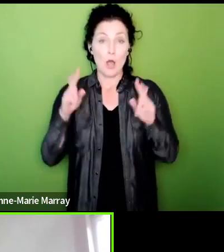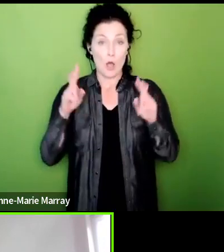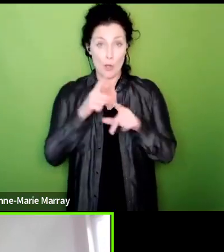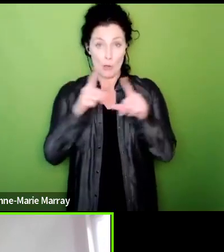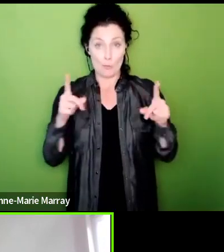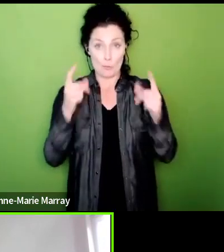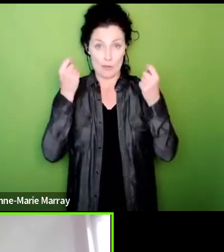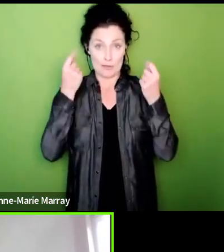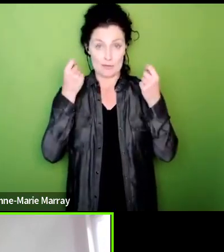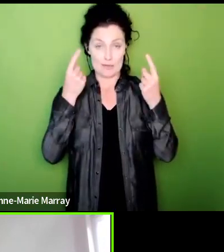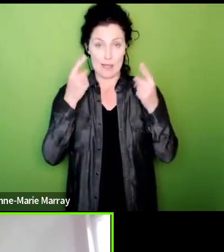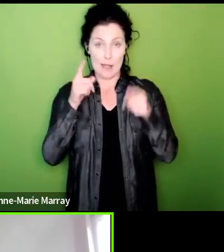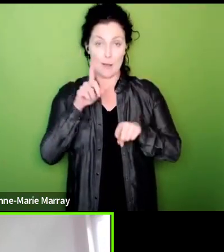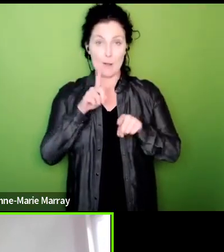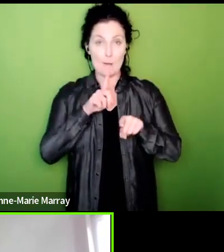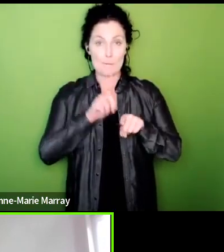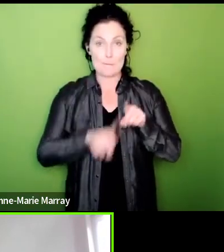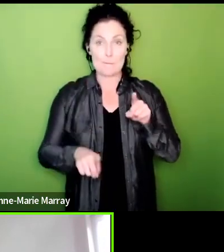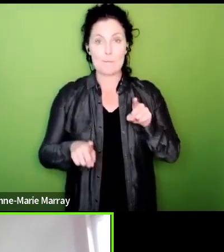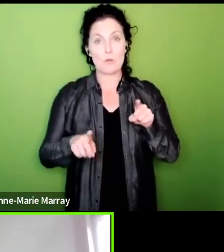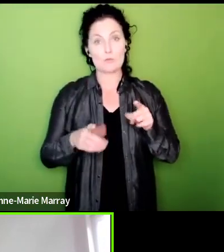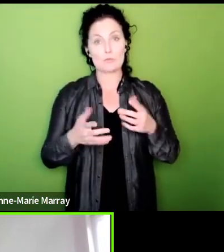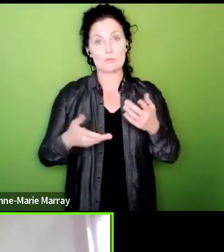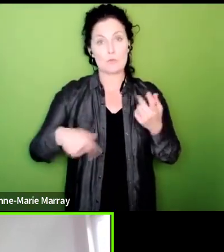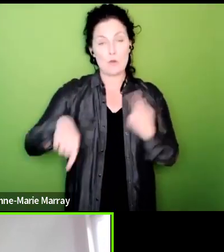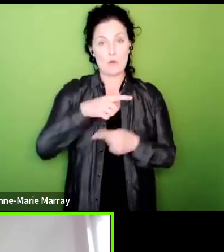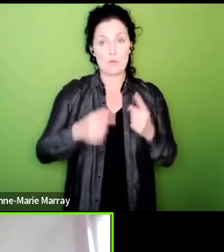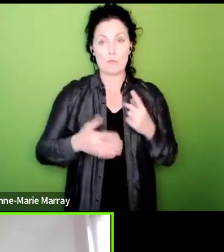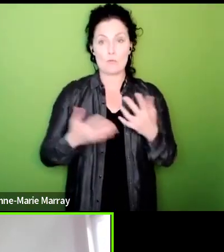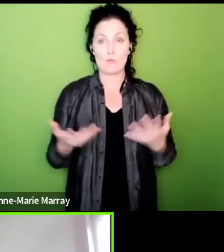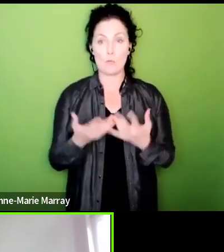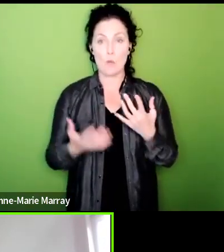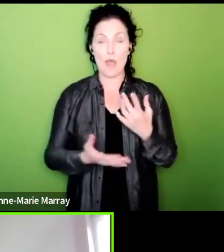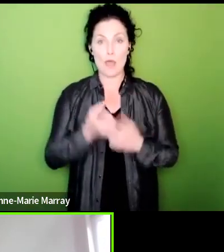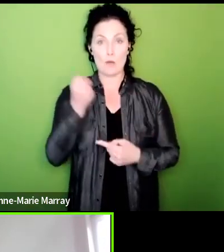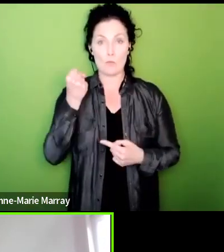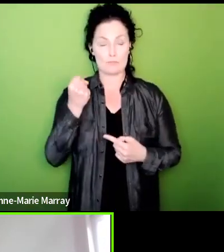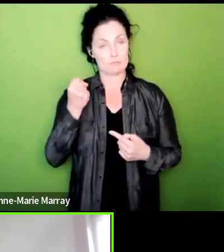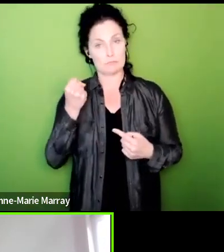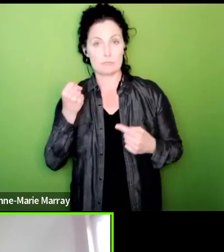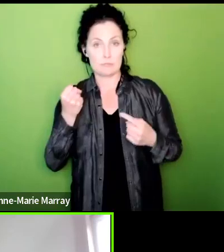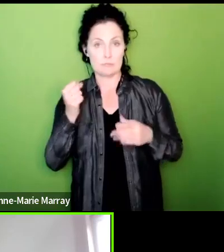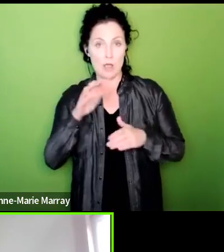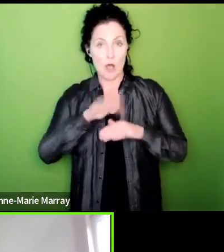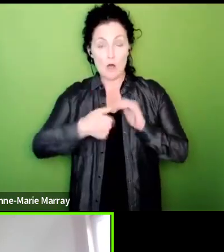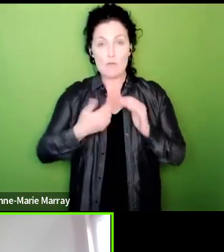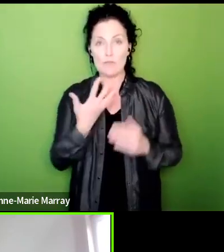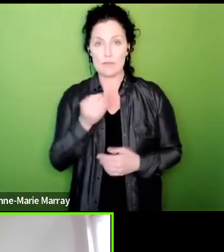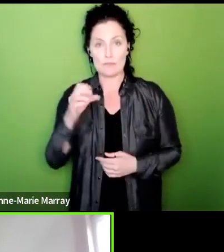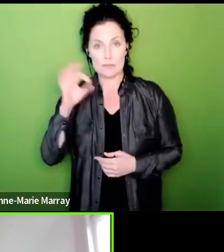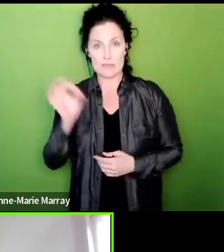we're balloted huge yes vote and we've smashed the threshold and that should be our main focus today